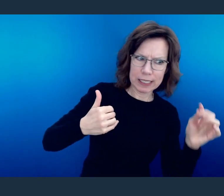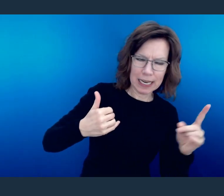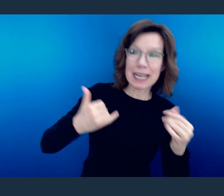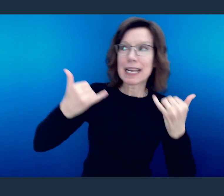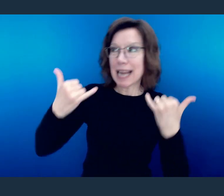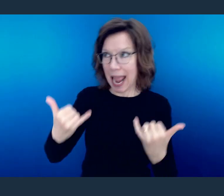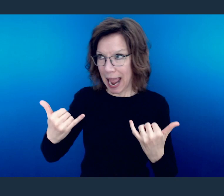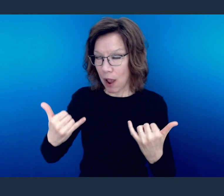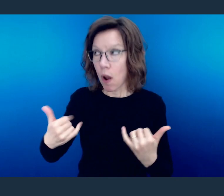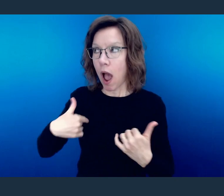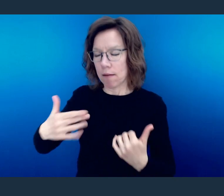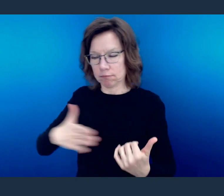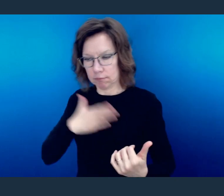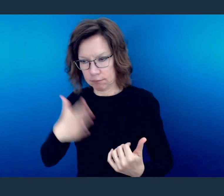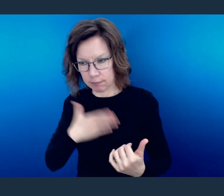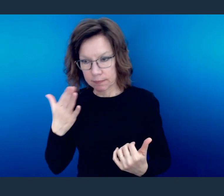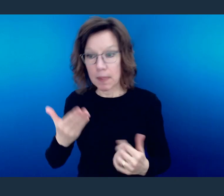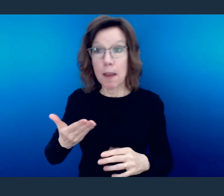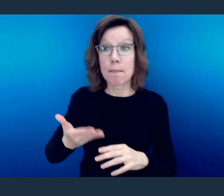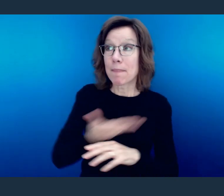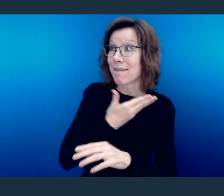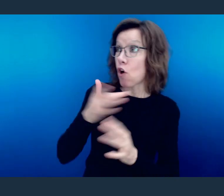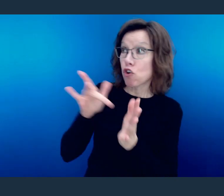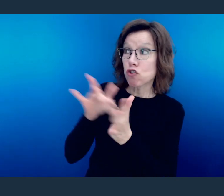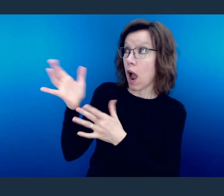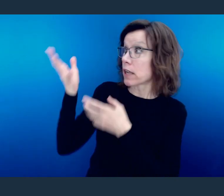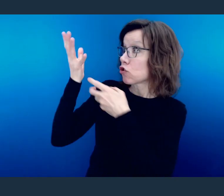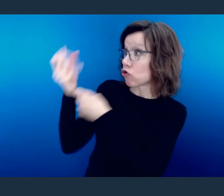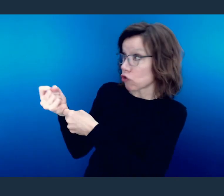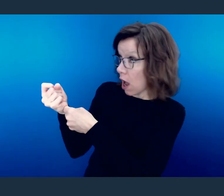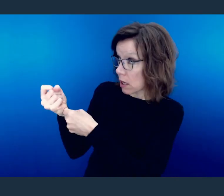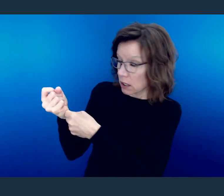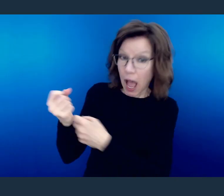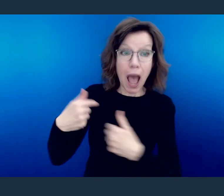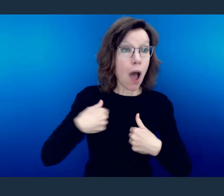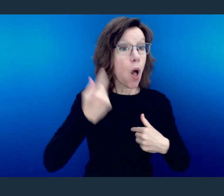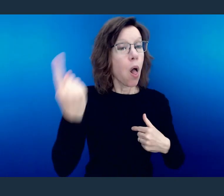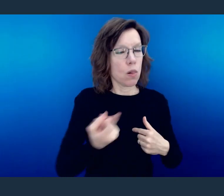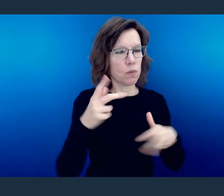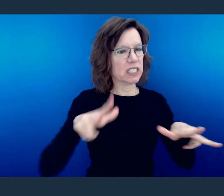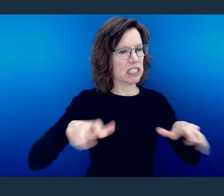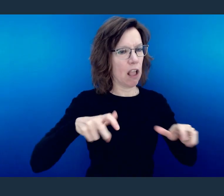Because most of us, pre-Christ, had a selfishness about us where everything is about us.